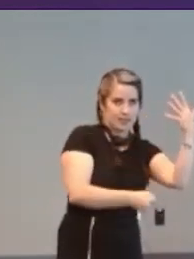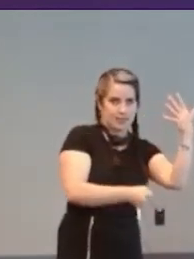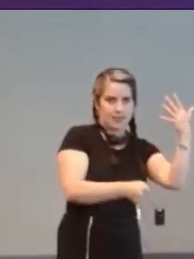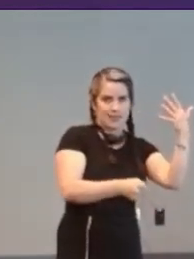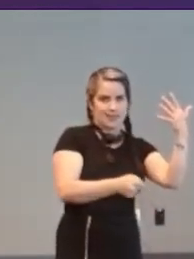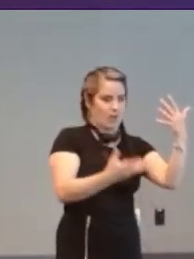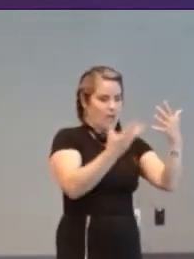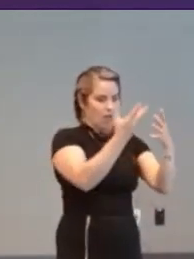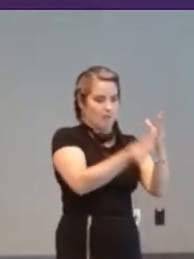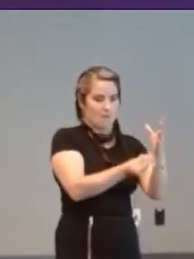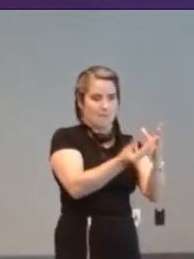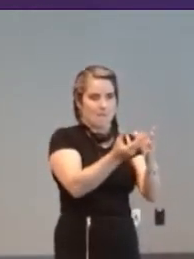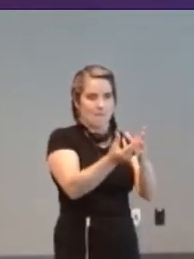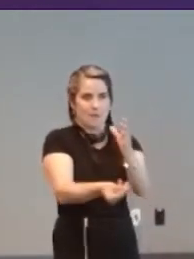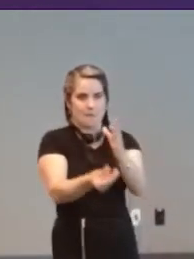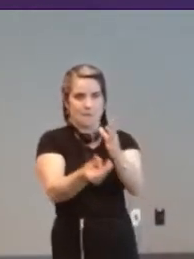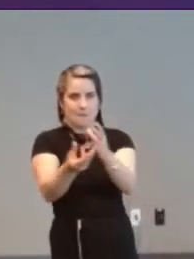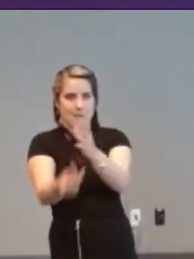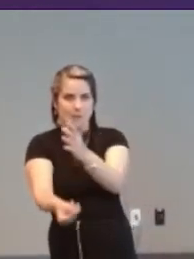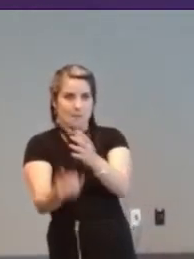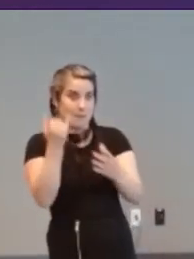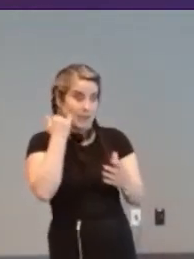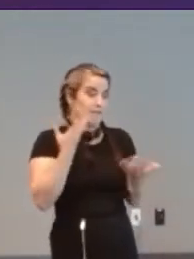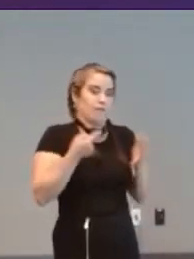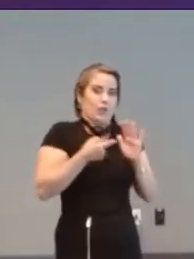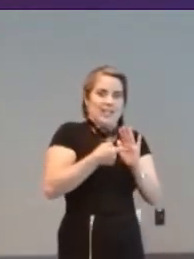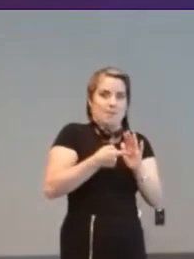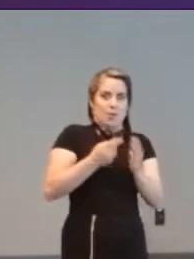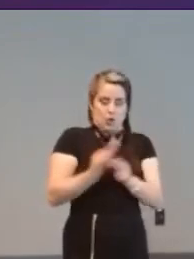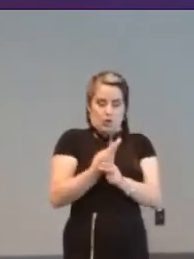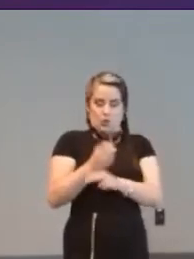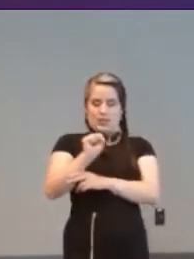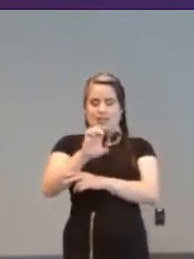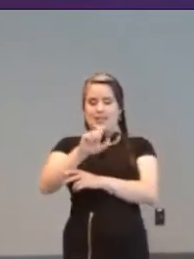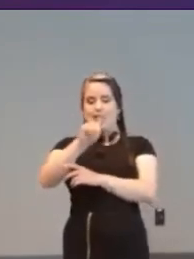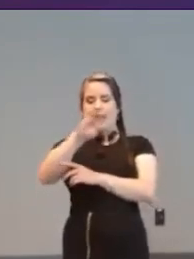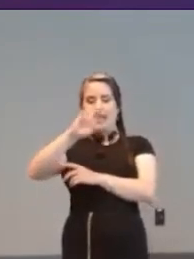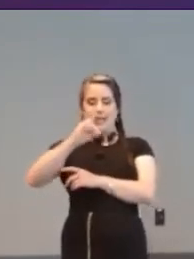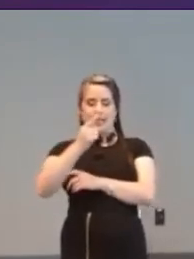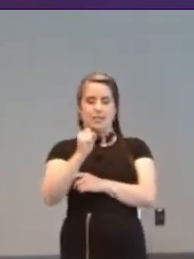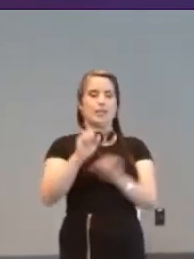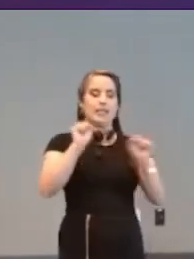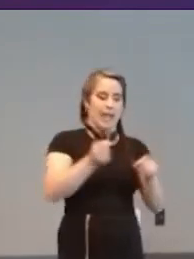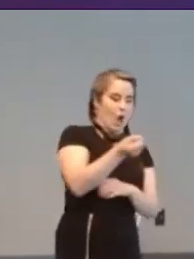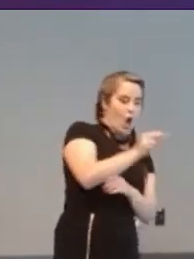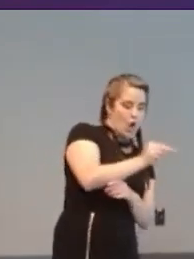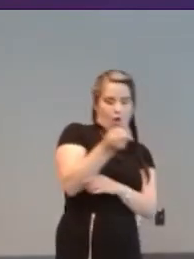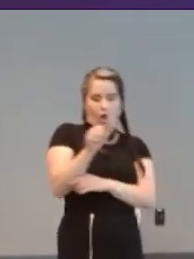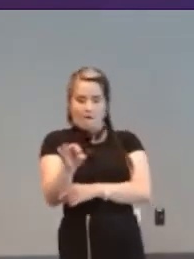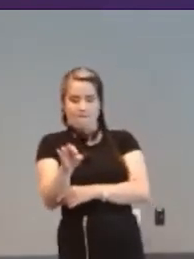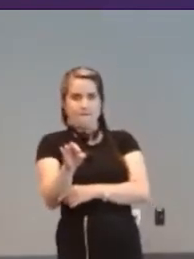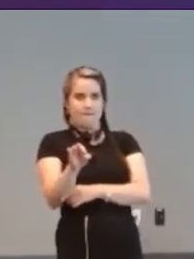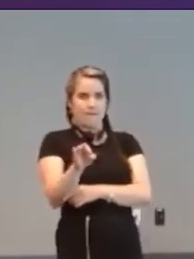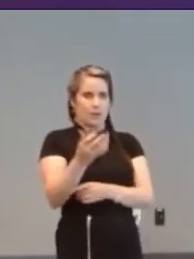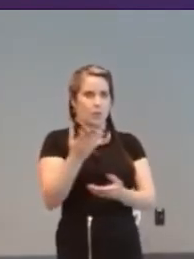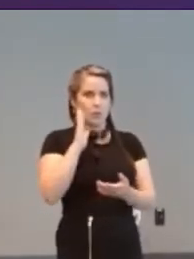like then if it is based on like settings they're activated or turned off or turned off or on um do